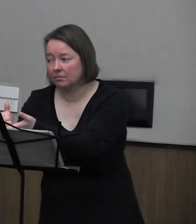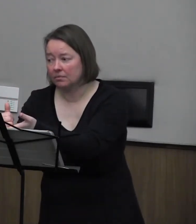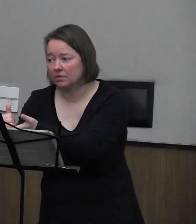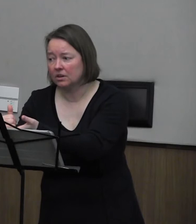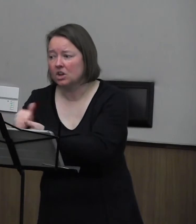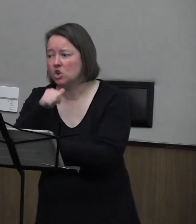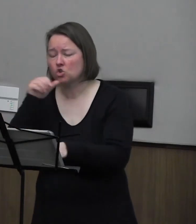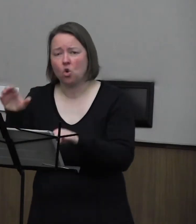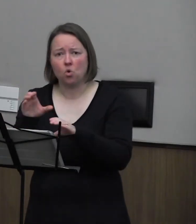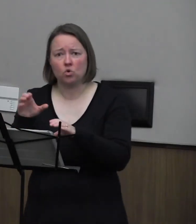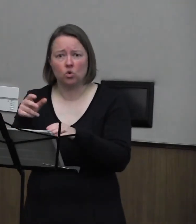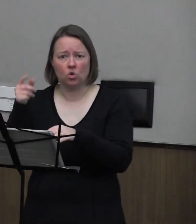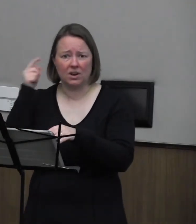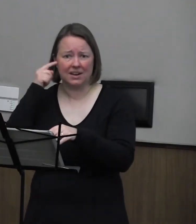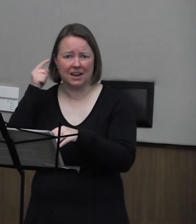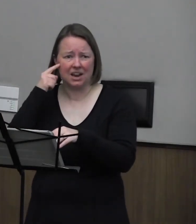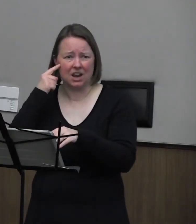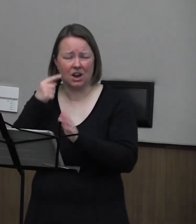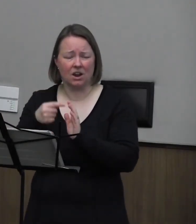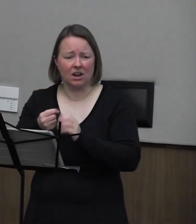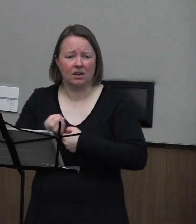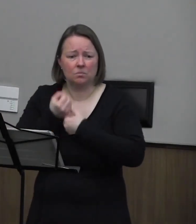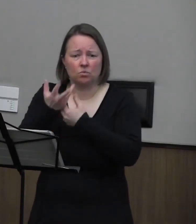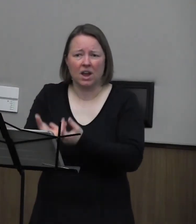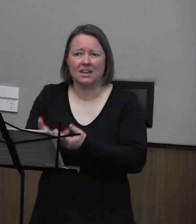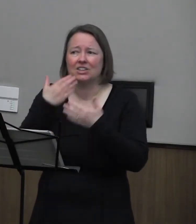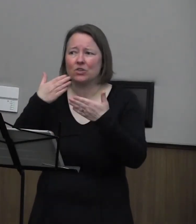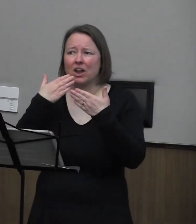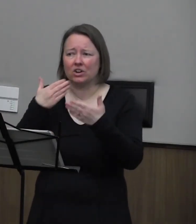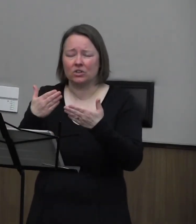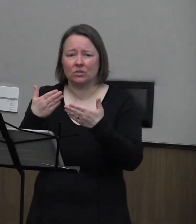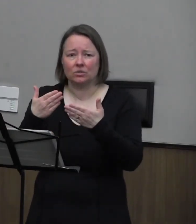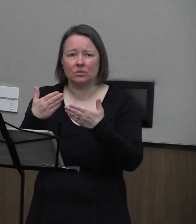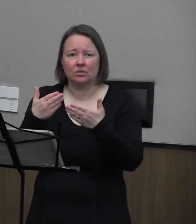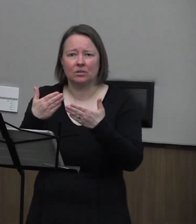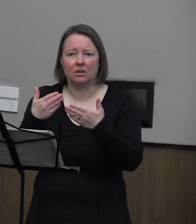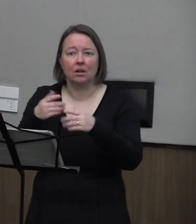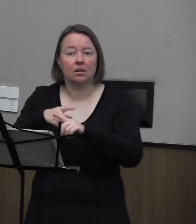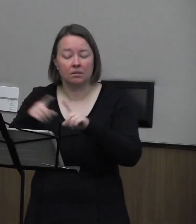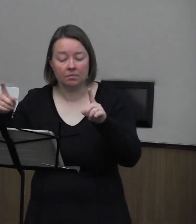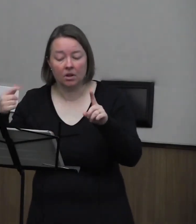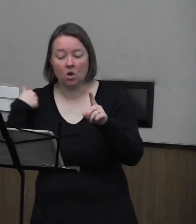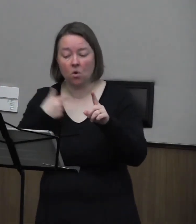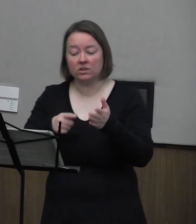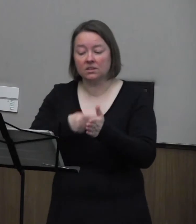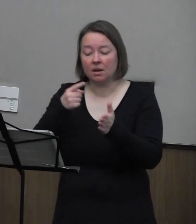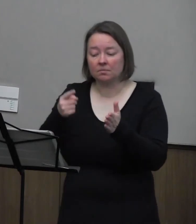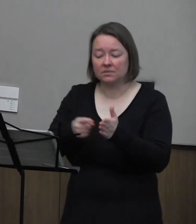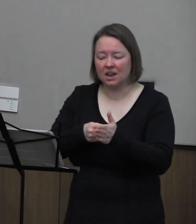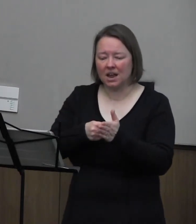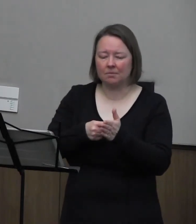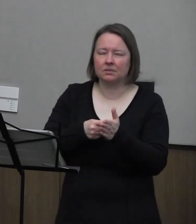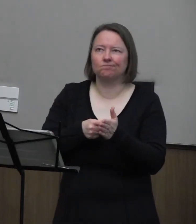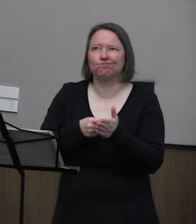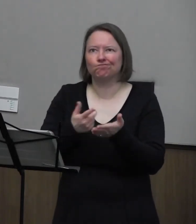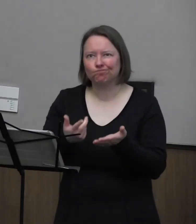it to hear them express their gratitude. Nevertheless, we are sometimes put out when the people we help